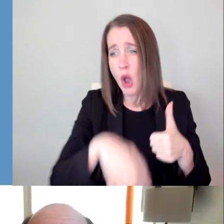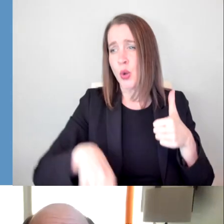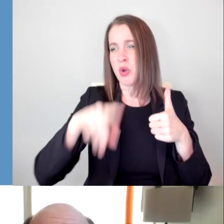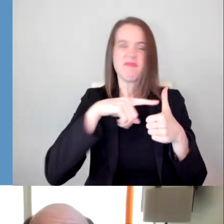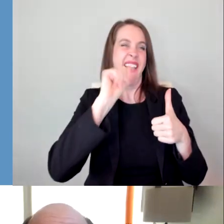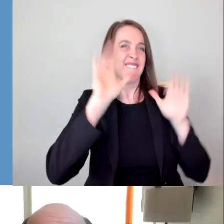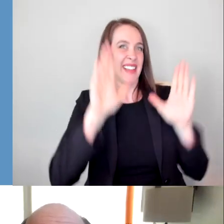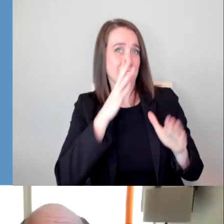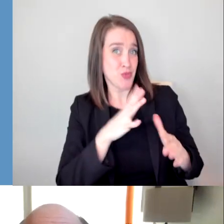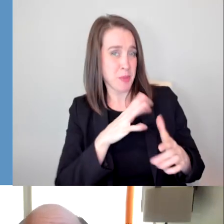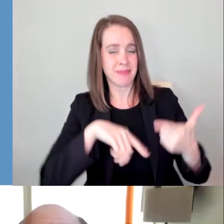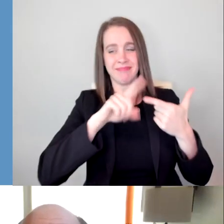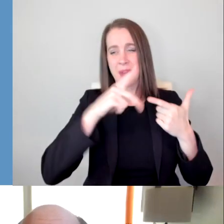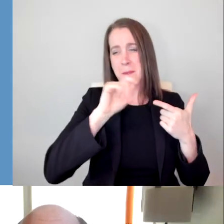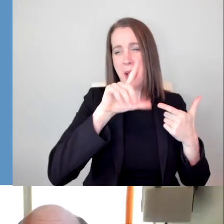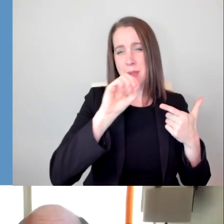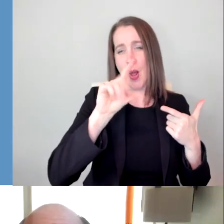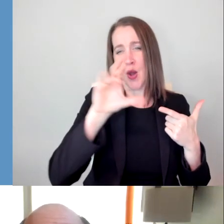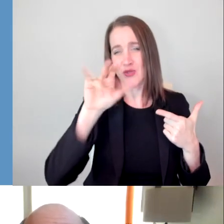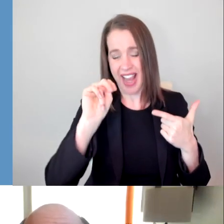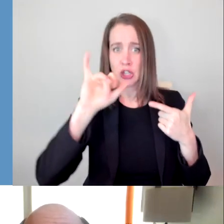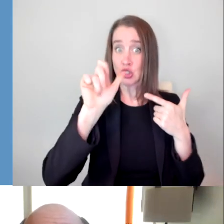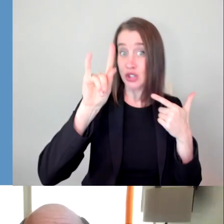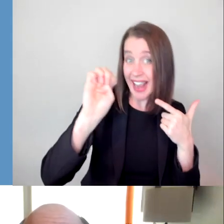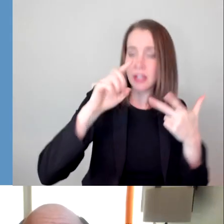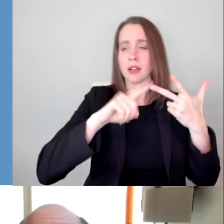Woman, Pablo Larrain of Jackie, Phil Johnston of Wreck-It Ralph